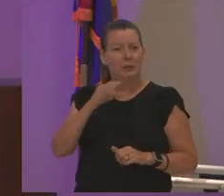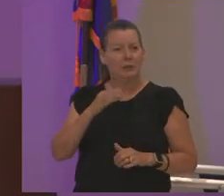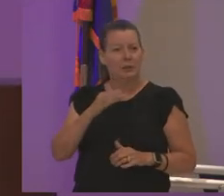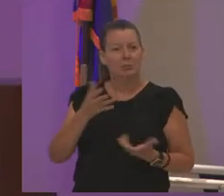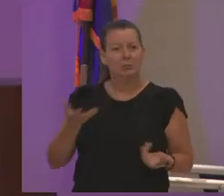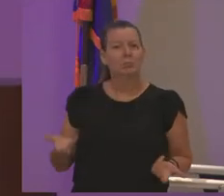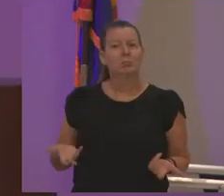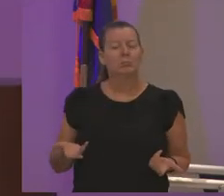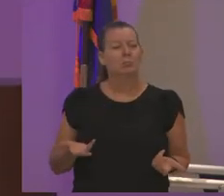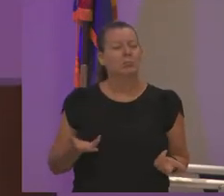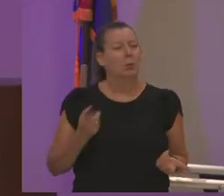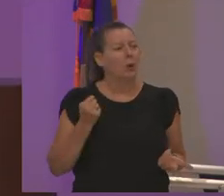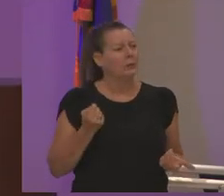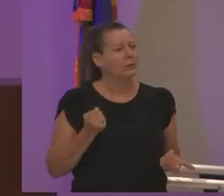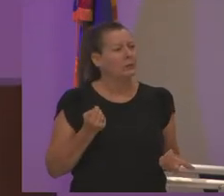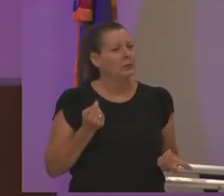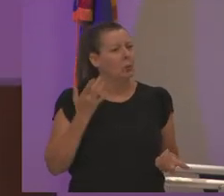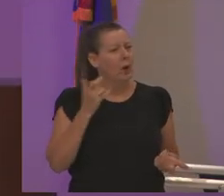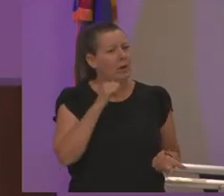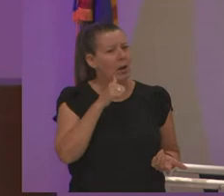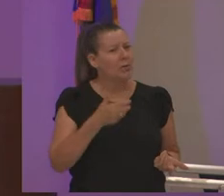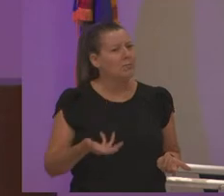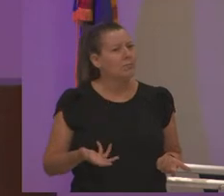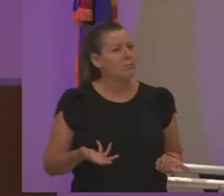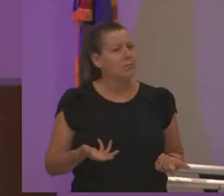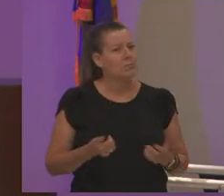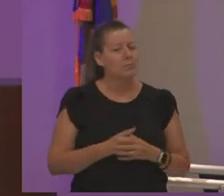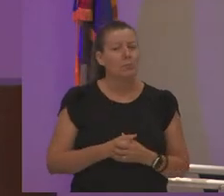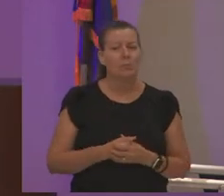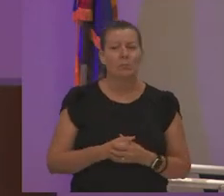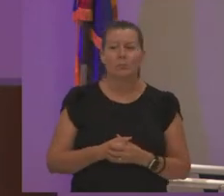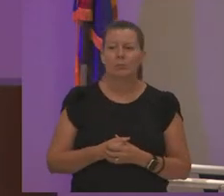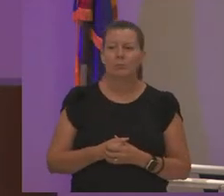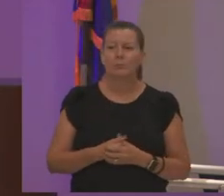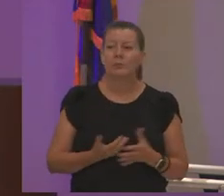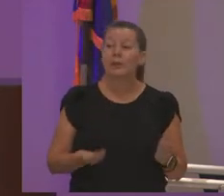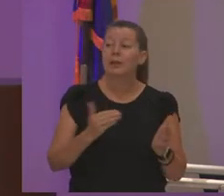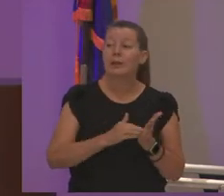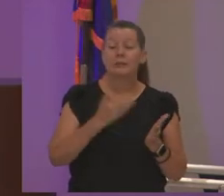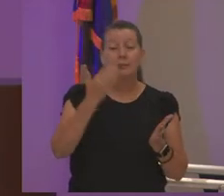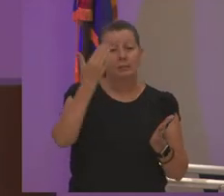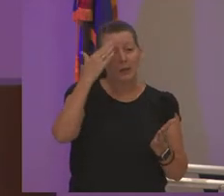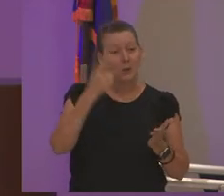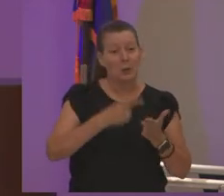i'm like what how come we're not there so again i don't know what happened i'm sure there's a story